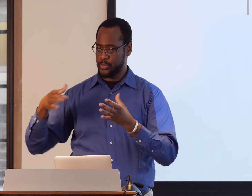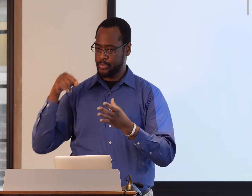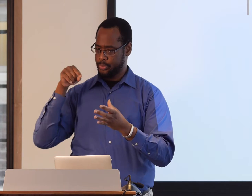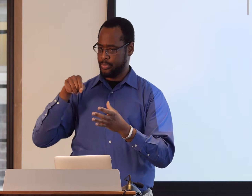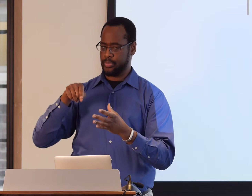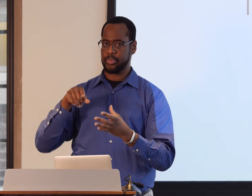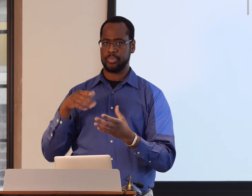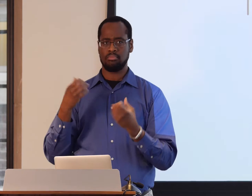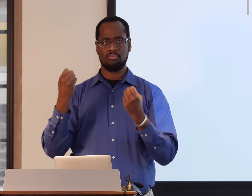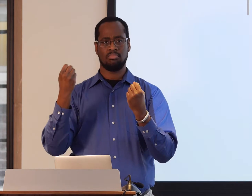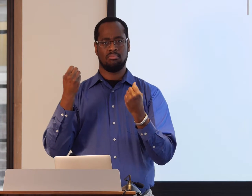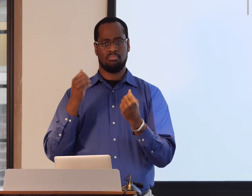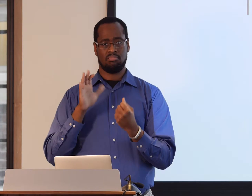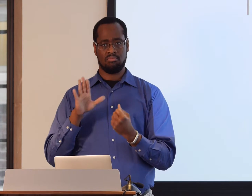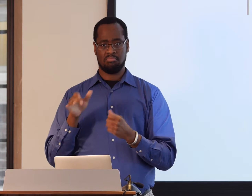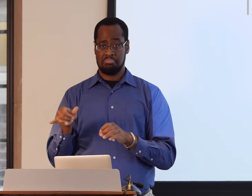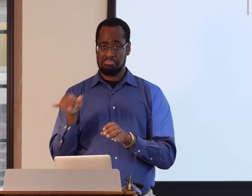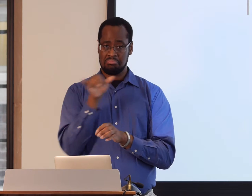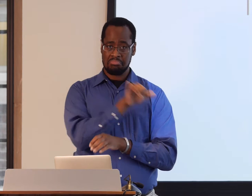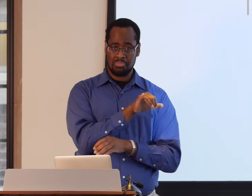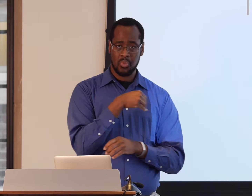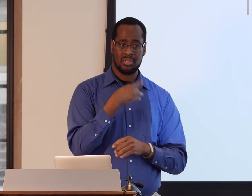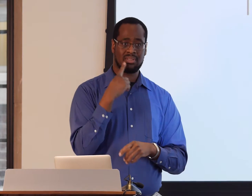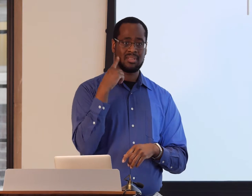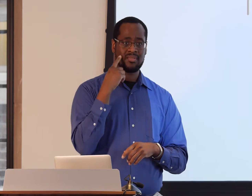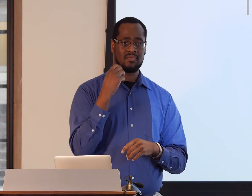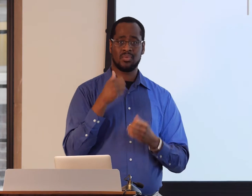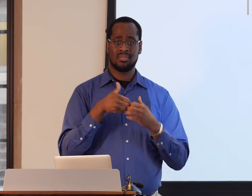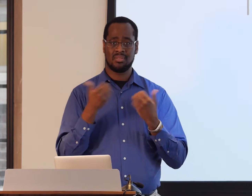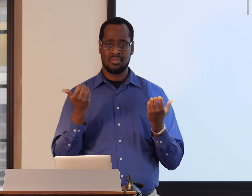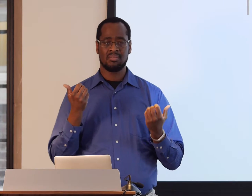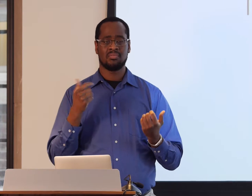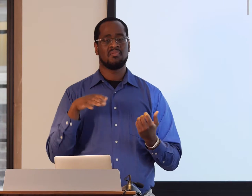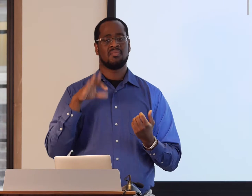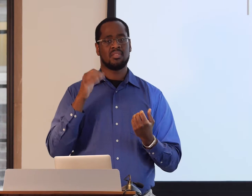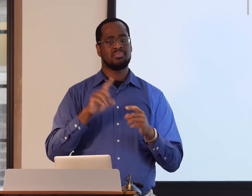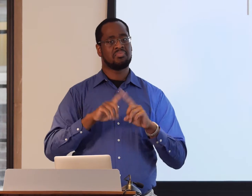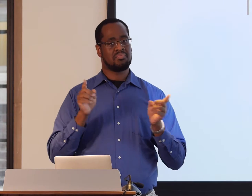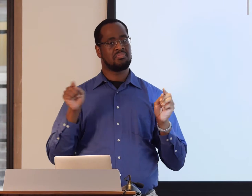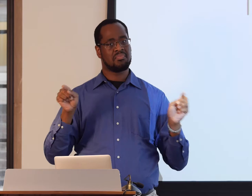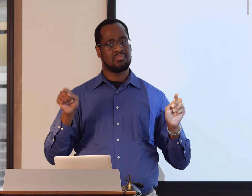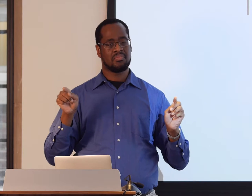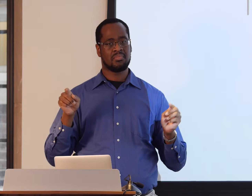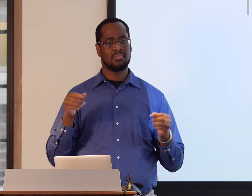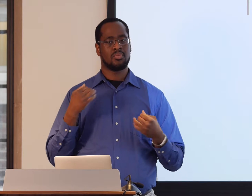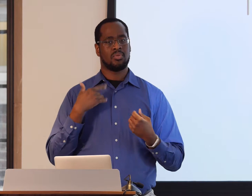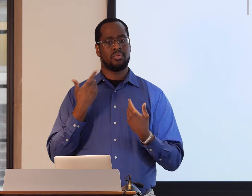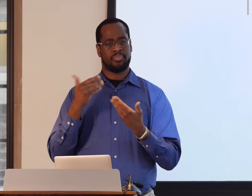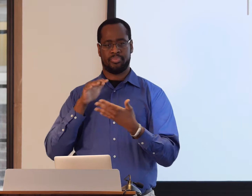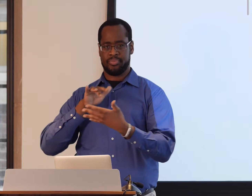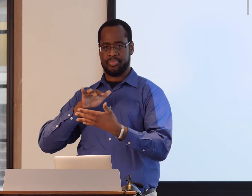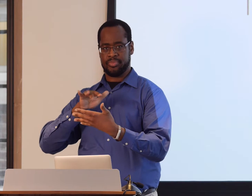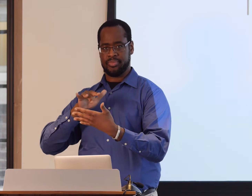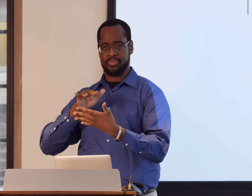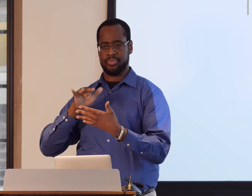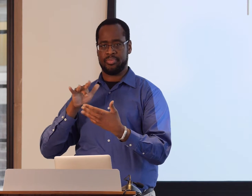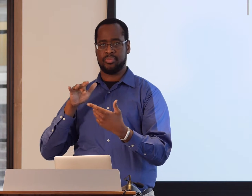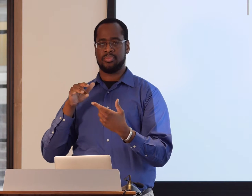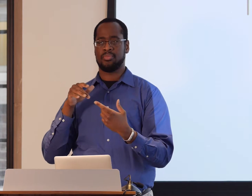So I focused on Deaf people, specifically Black Deaf ASL users that were segregated from White ASL users,